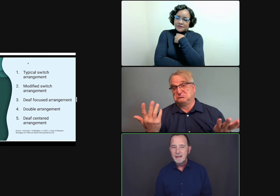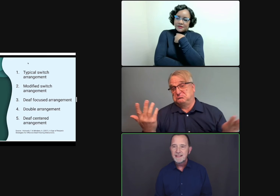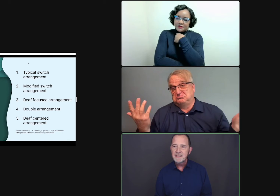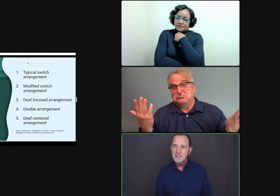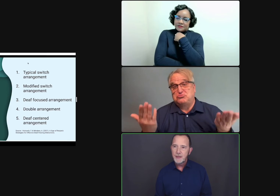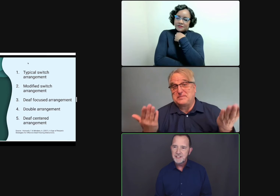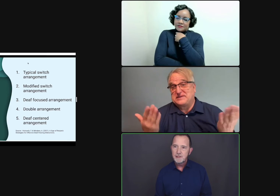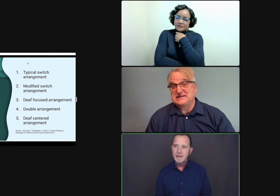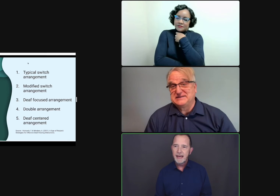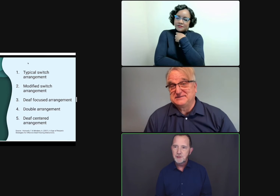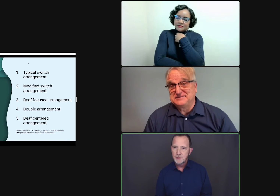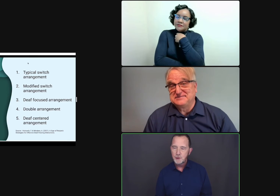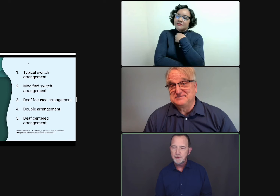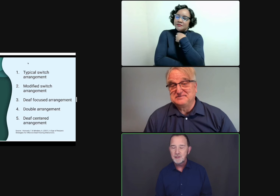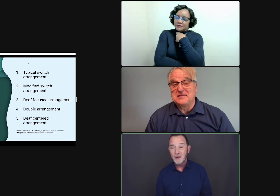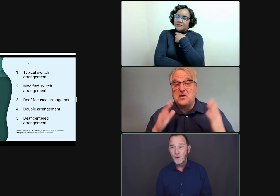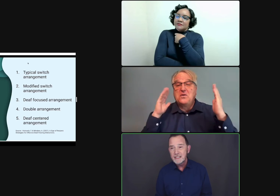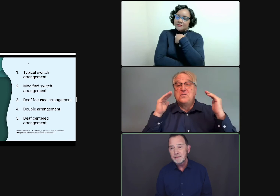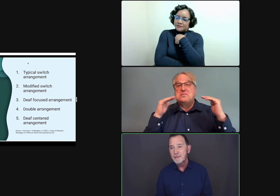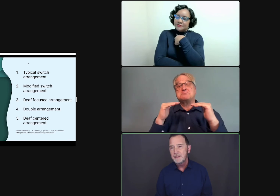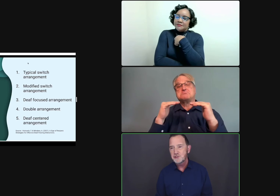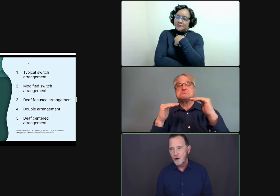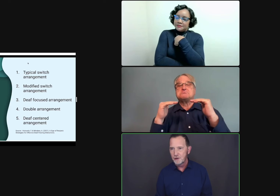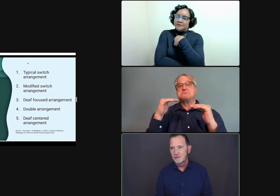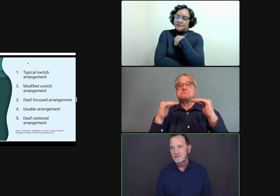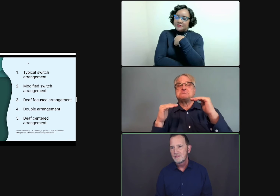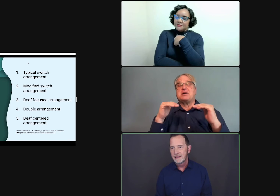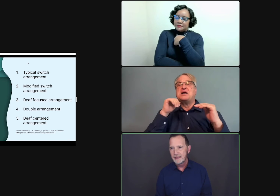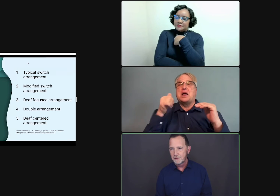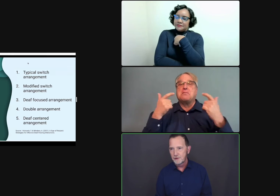In this situation, you may have two interpreters. And one simply may be stronger than the other.